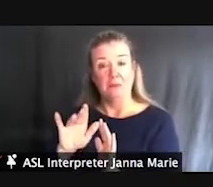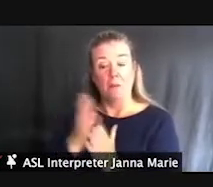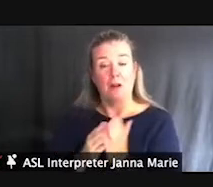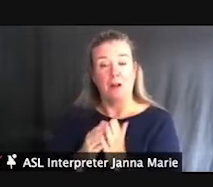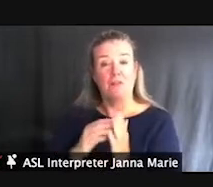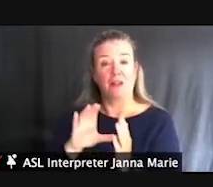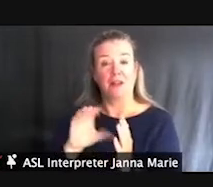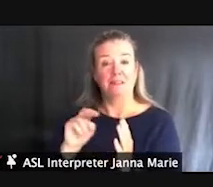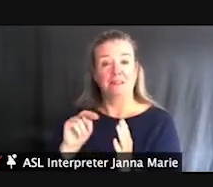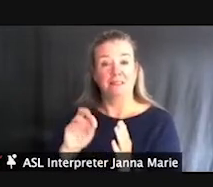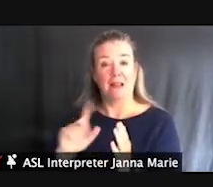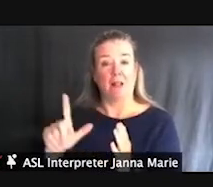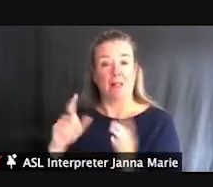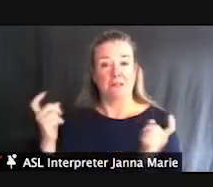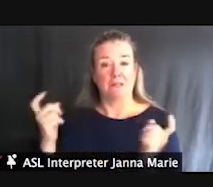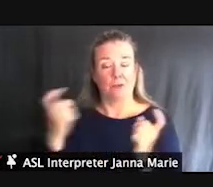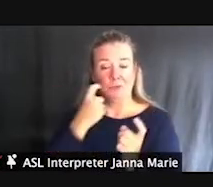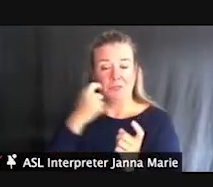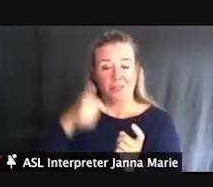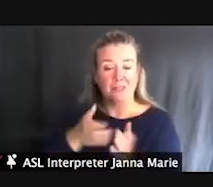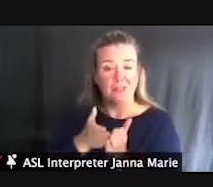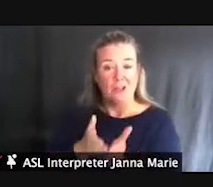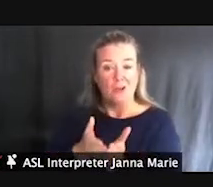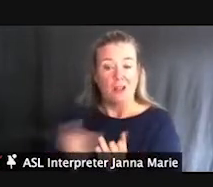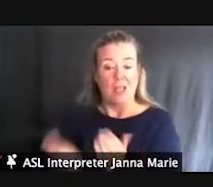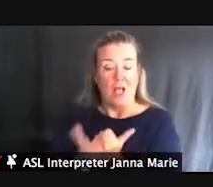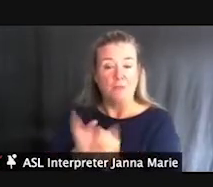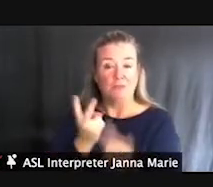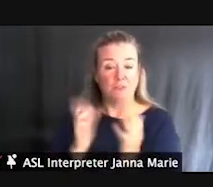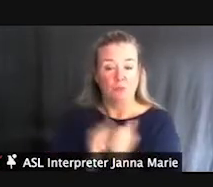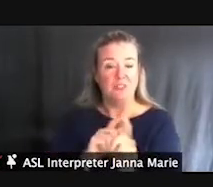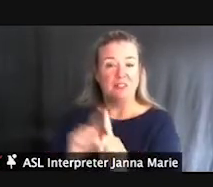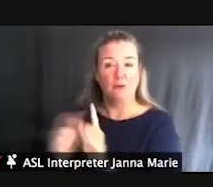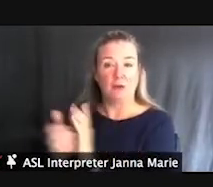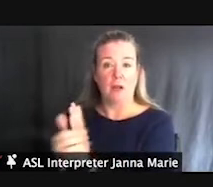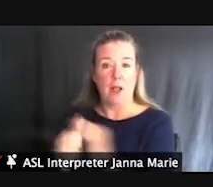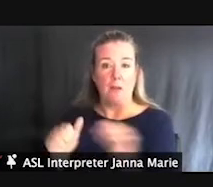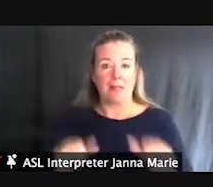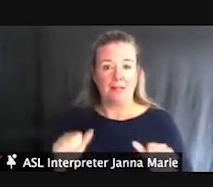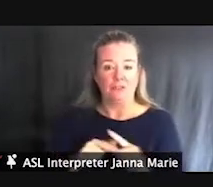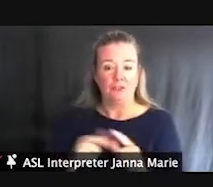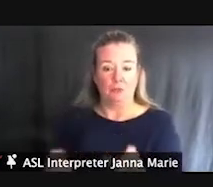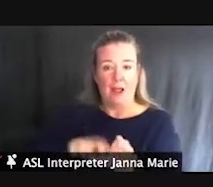This kayak launch helps visitors of all abilities to enter and exit the kayak on a stable surface.